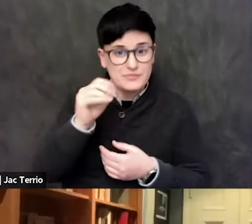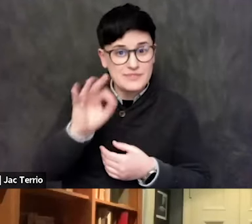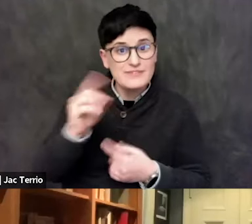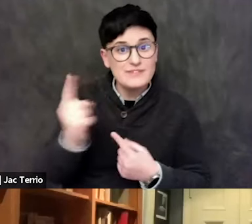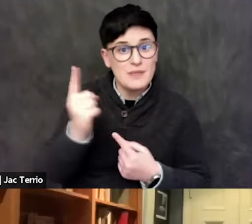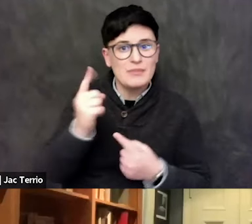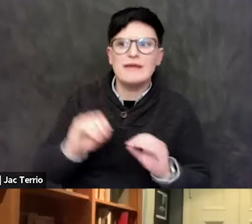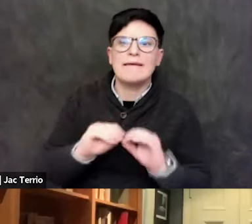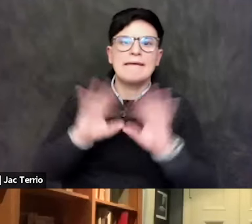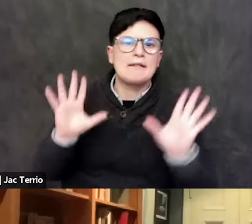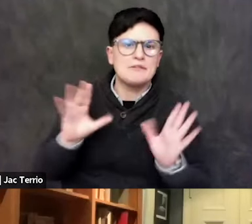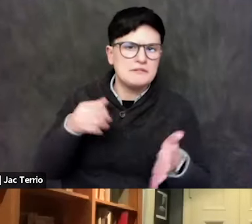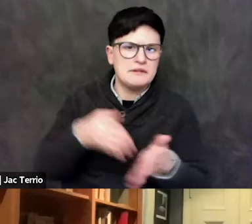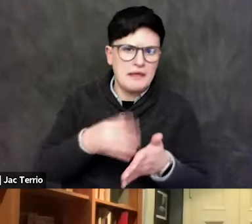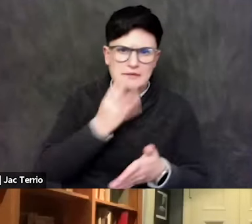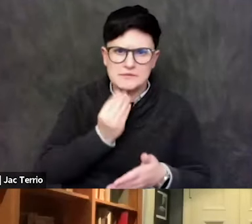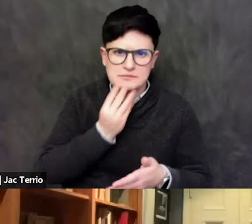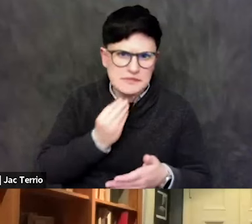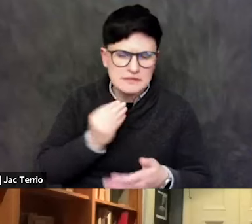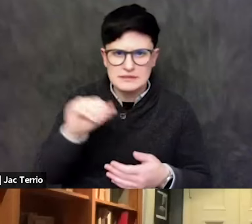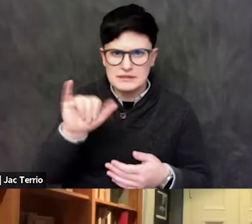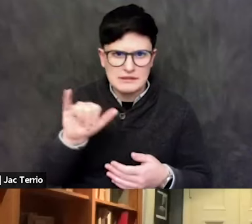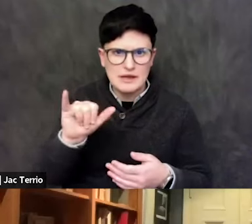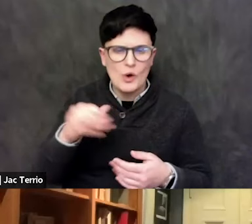you know, white supremacist,